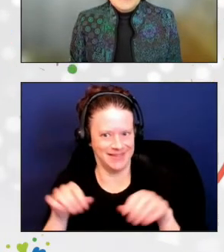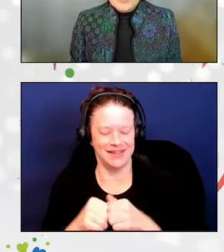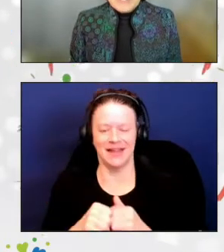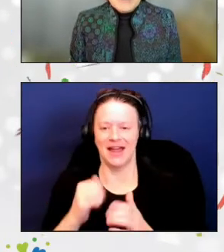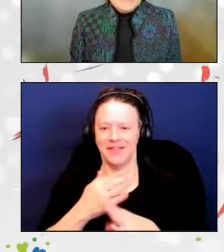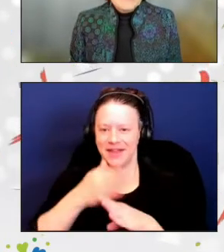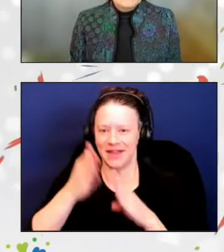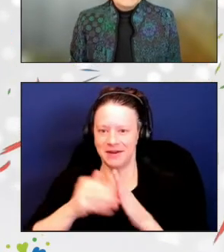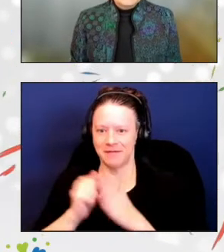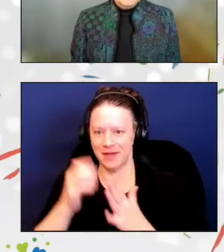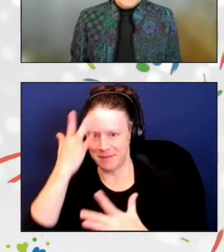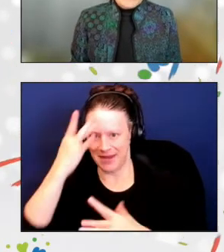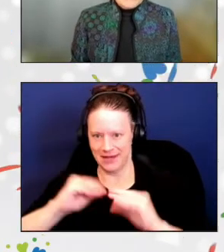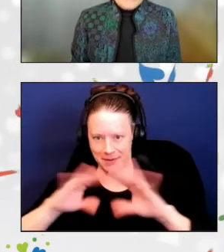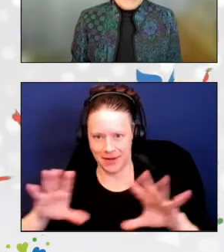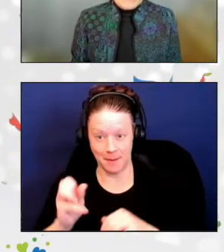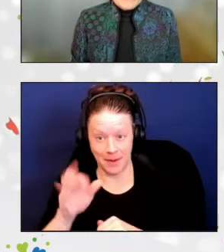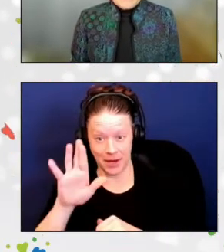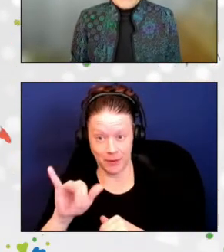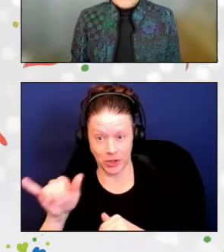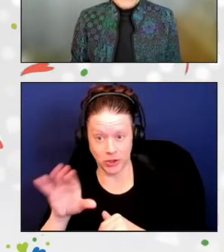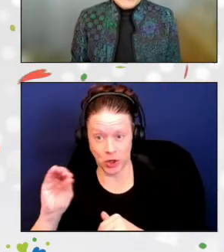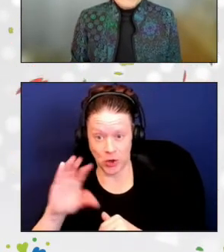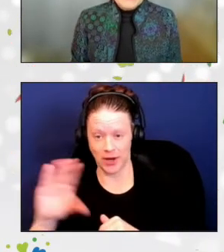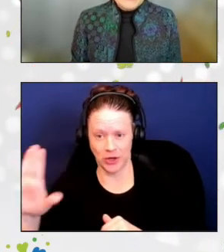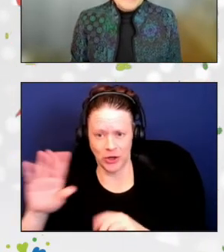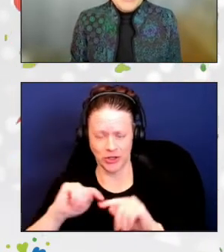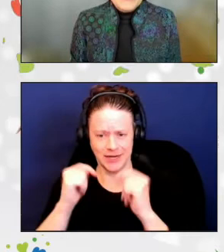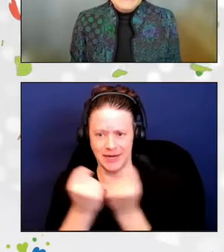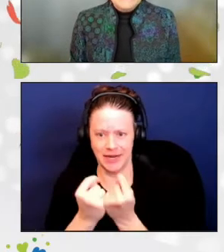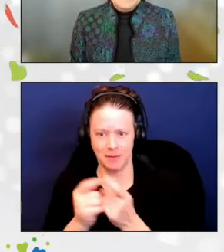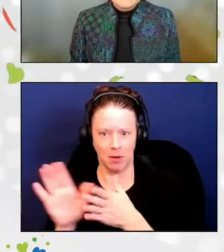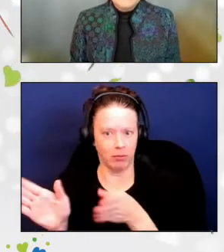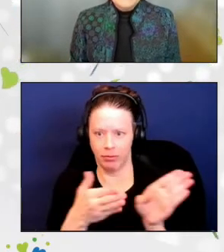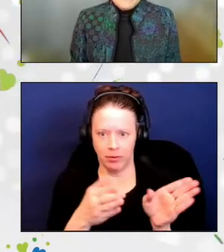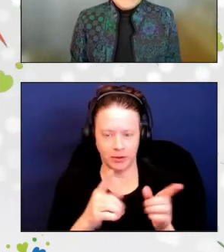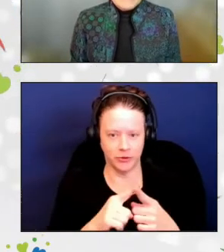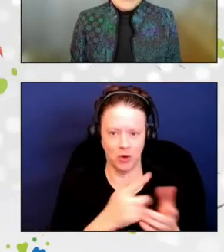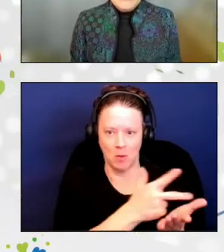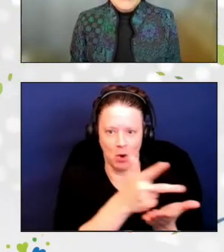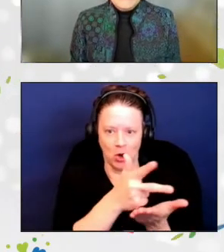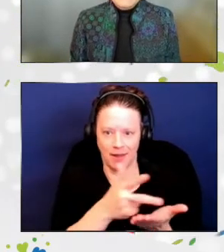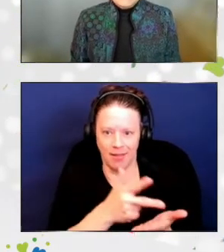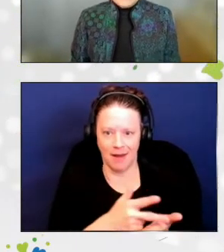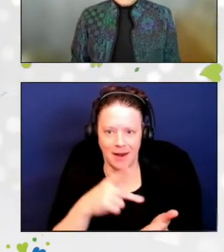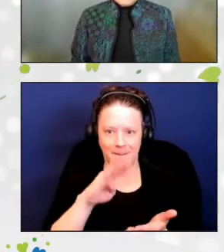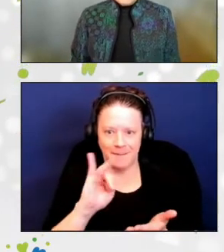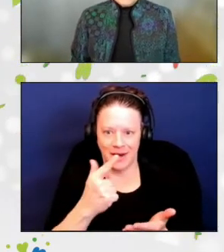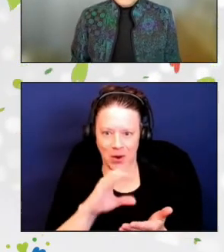quickly pivoted to parking lot bingo, outdoor movie cinema, and virtual activities.